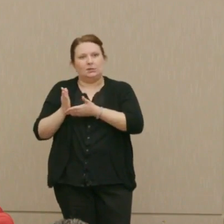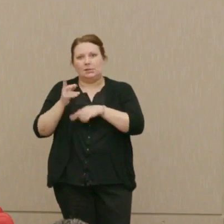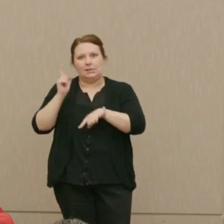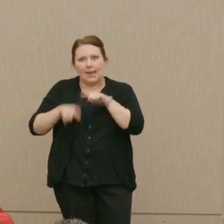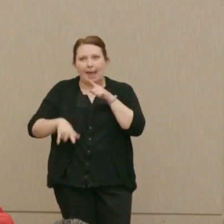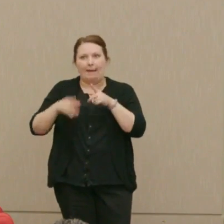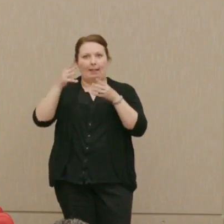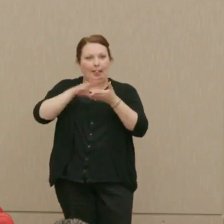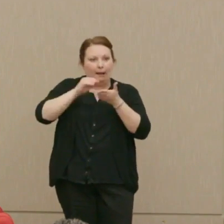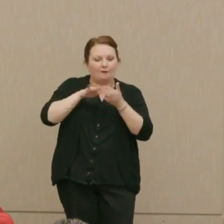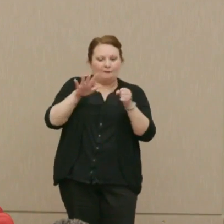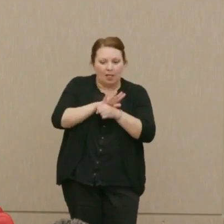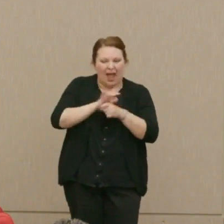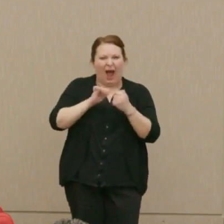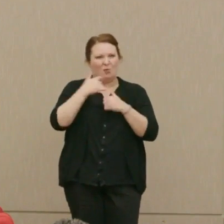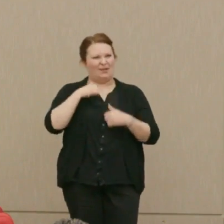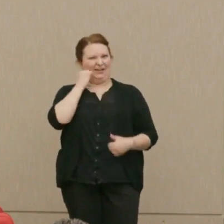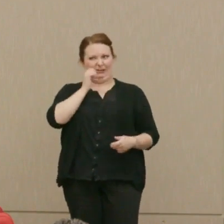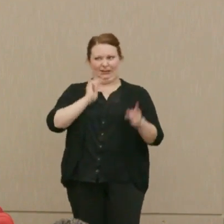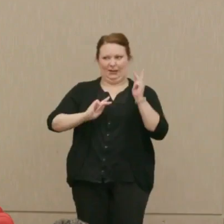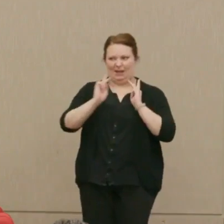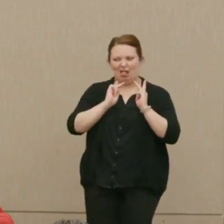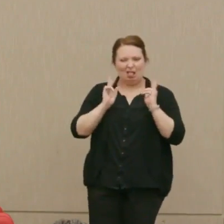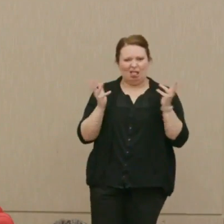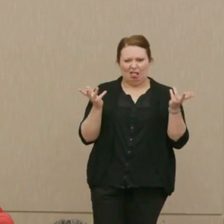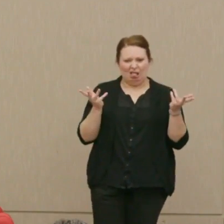as citizens, cope with all this excess secrecy?